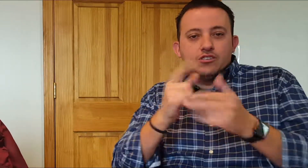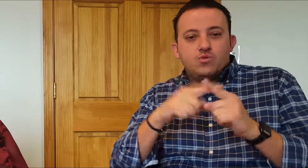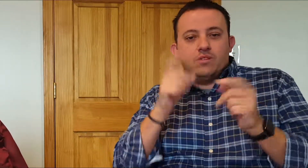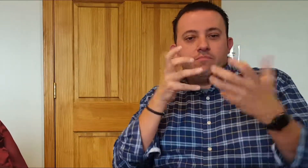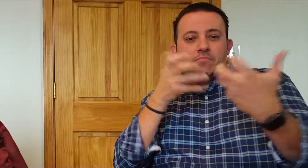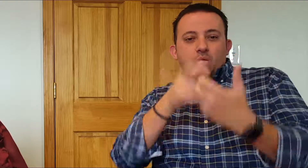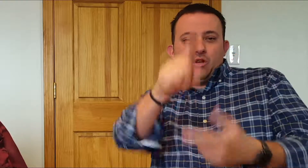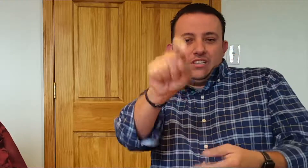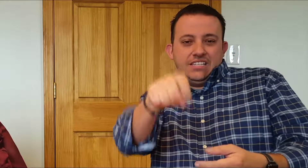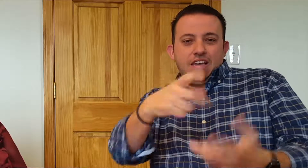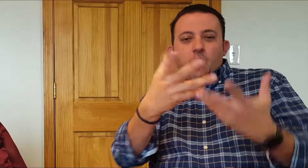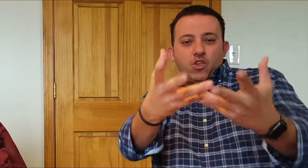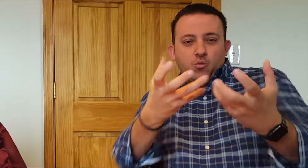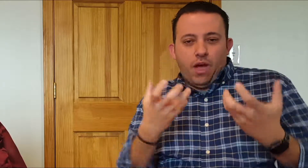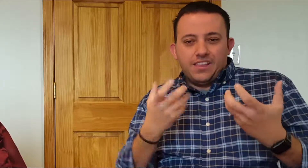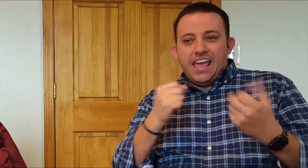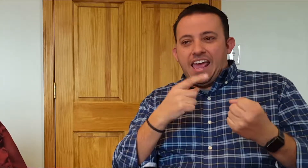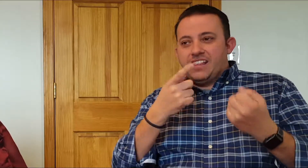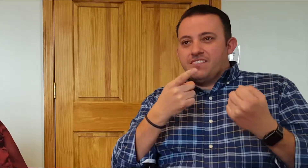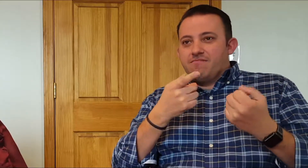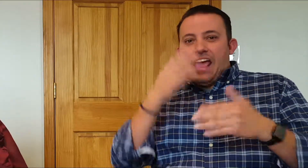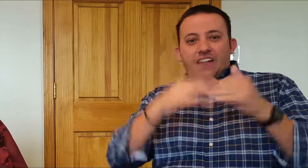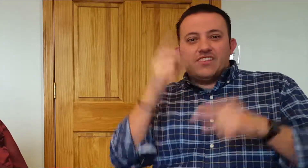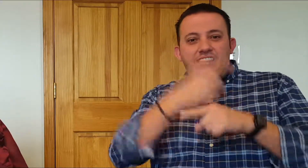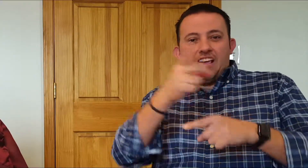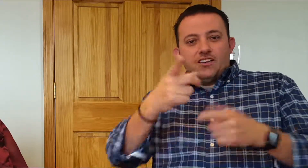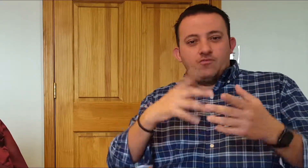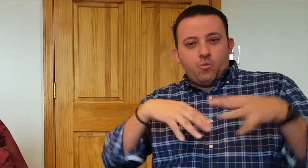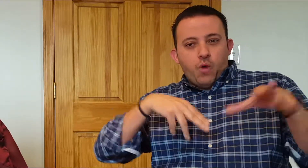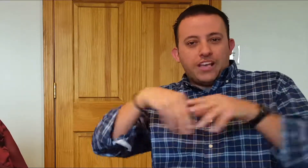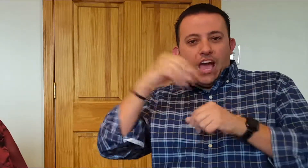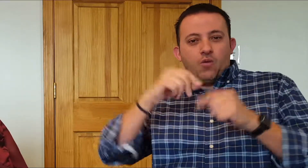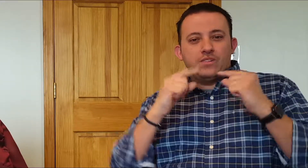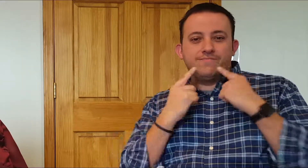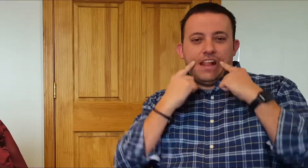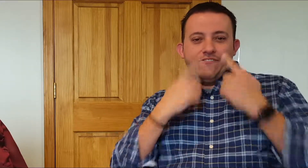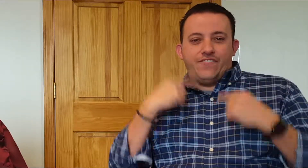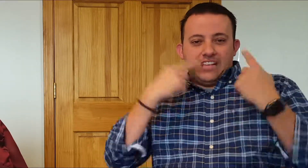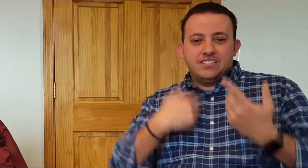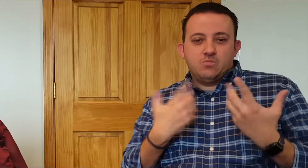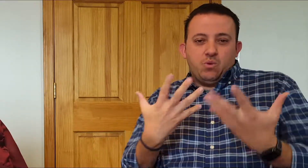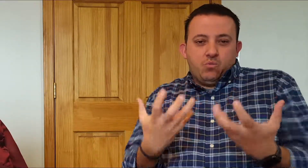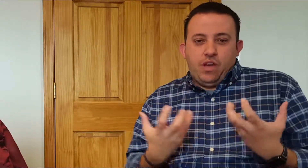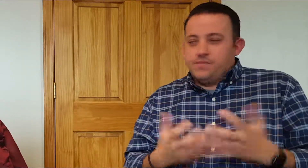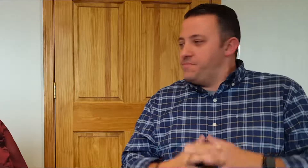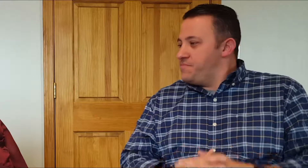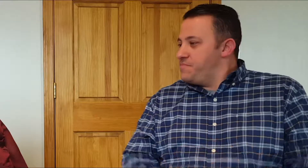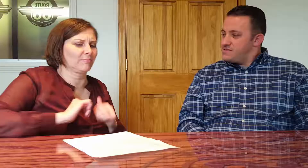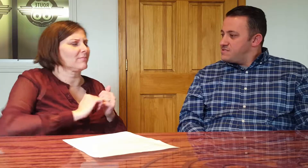to match your needs whatever it is you need so that at the end of the day you leave with a smile on your face. That's our ultimate goal.